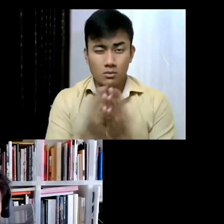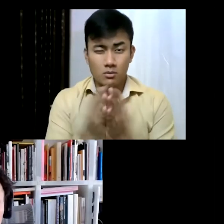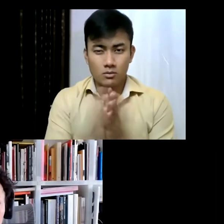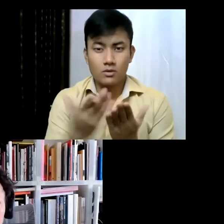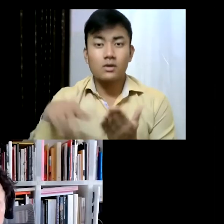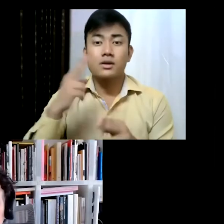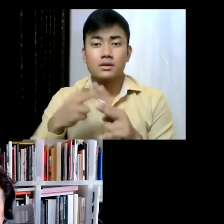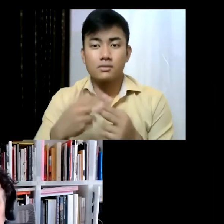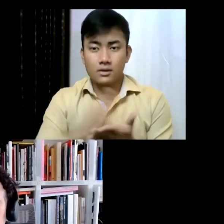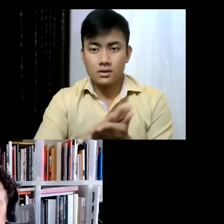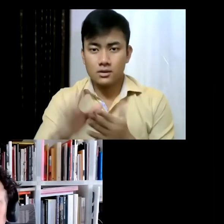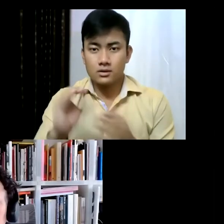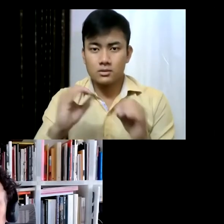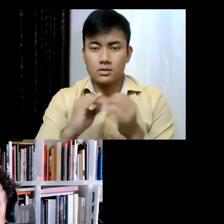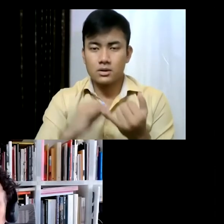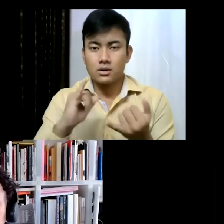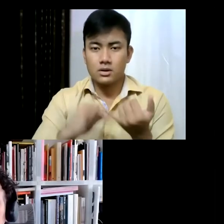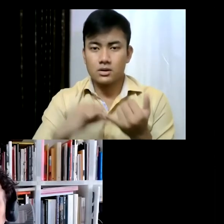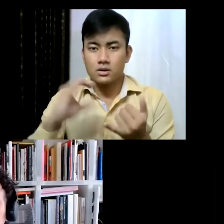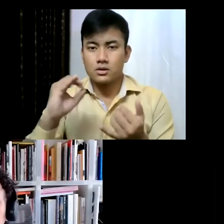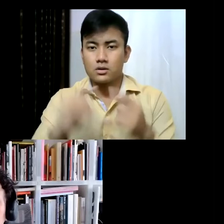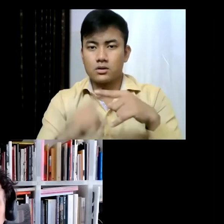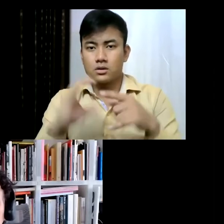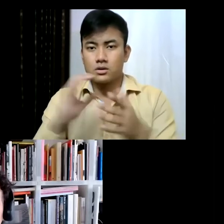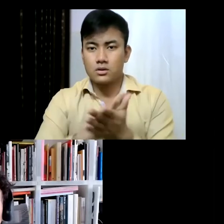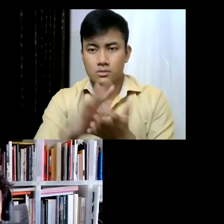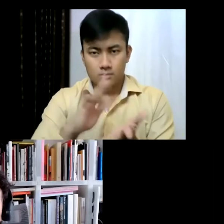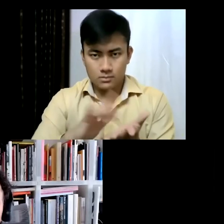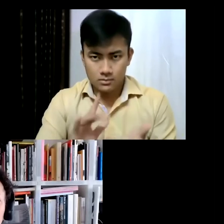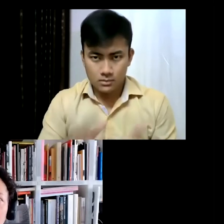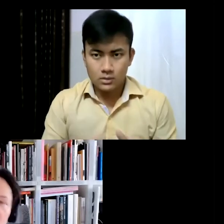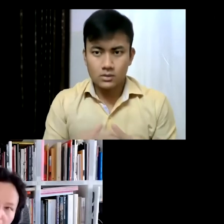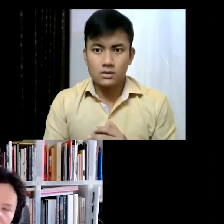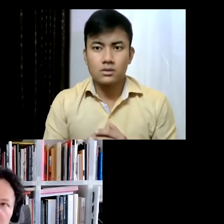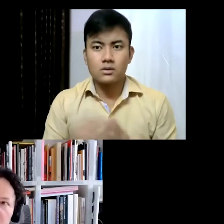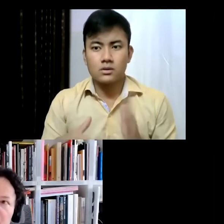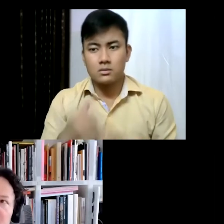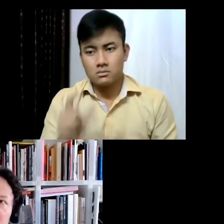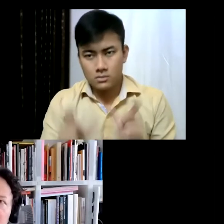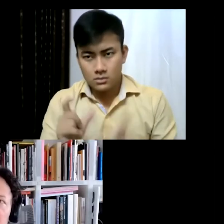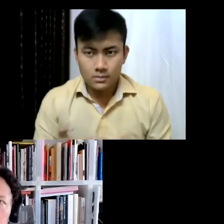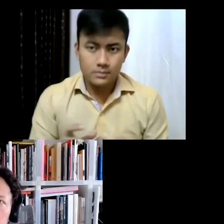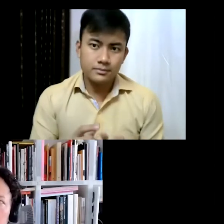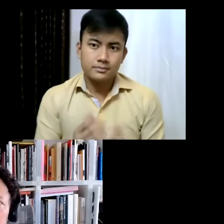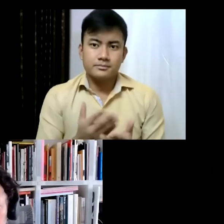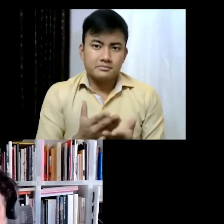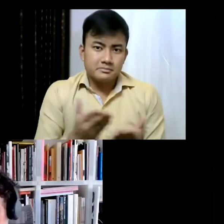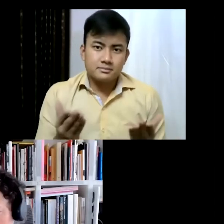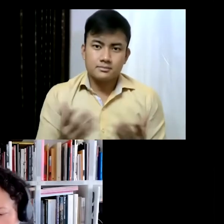or ayuela in Spanish was because the book of first legendary book by a very important